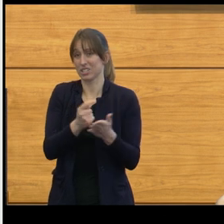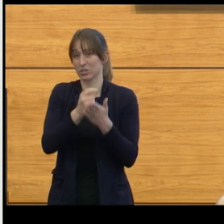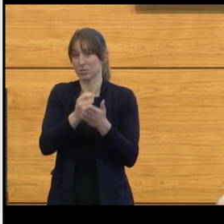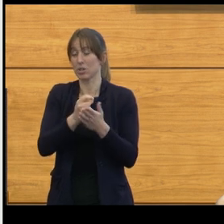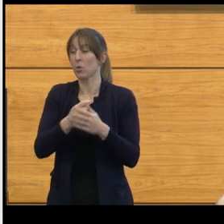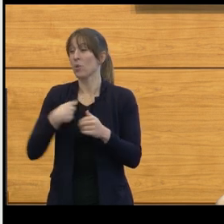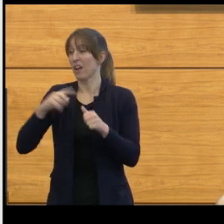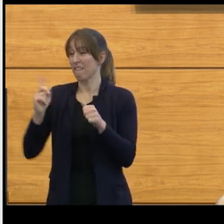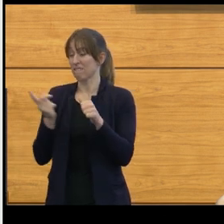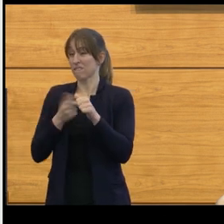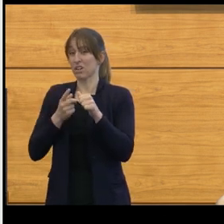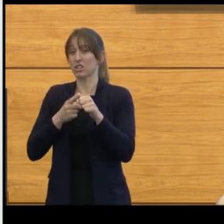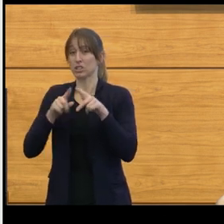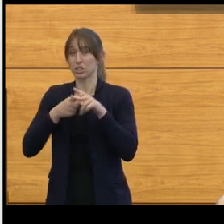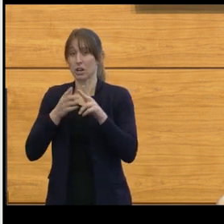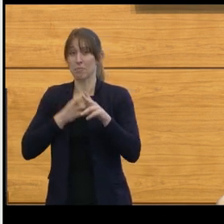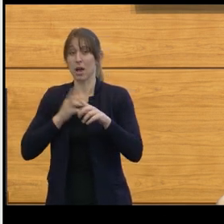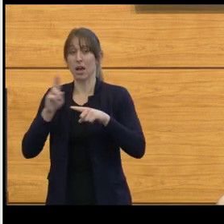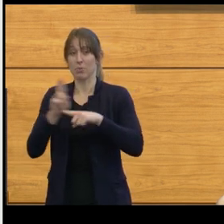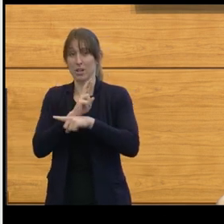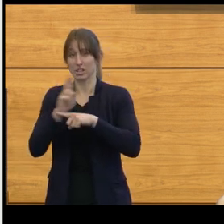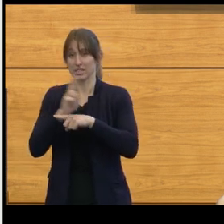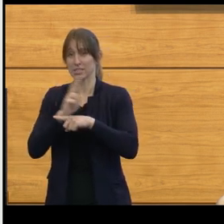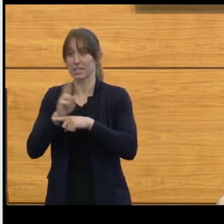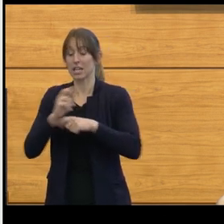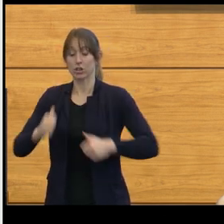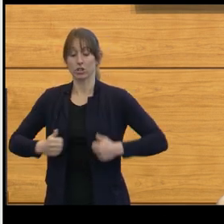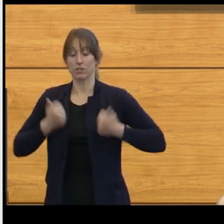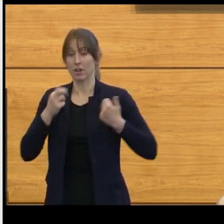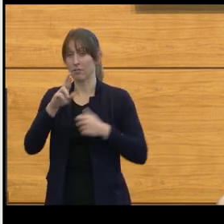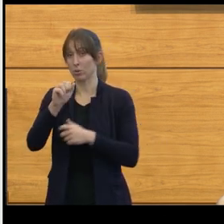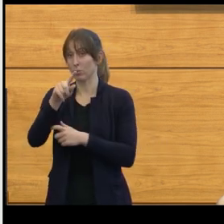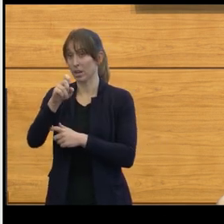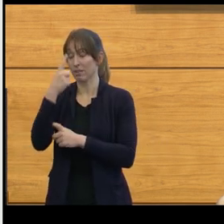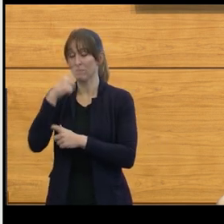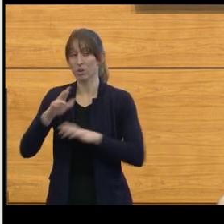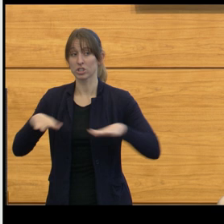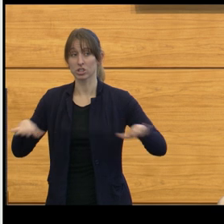the survival rate for a child with an M1 level